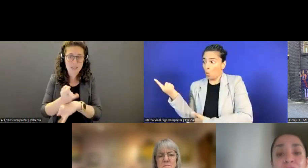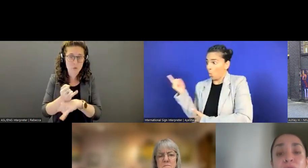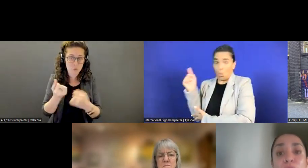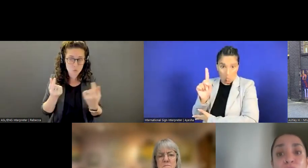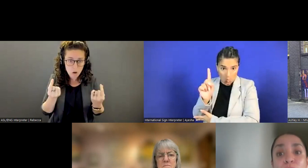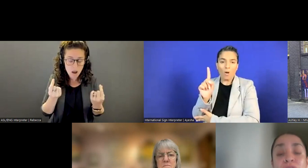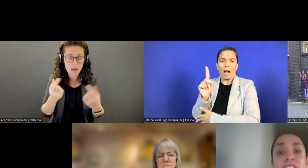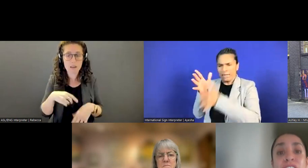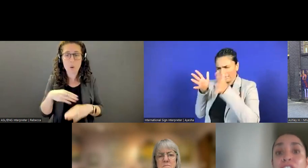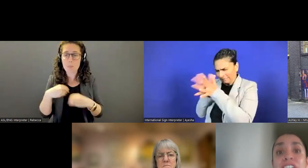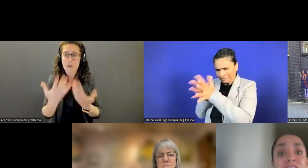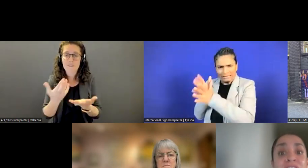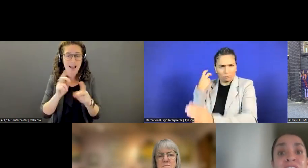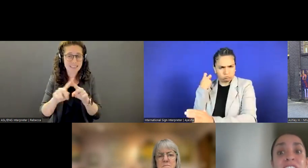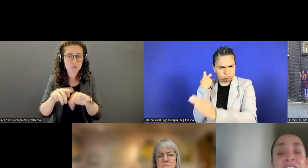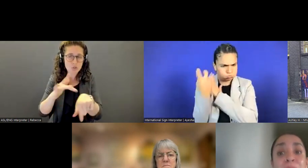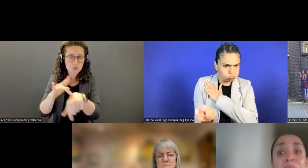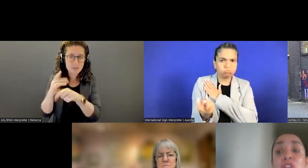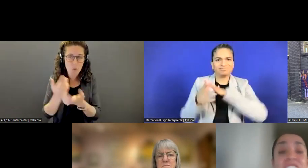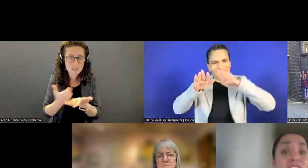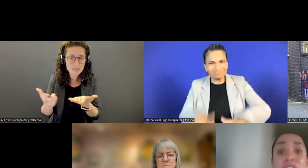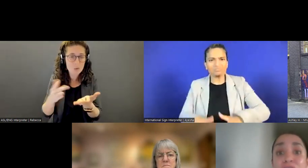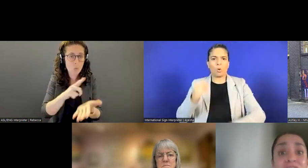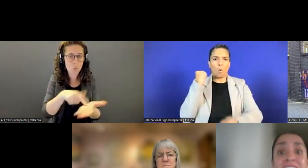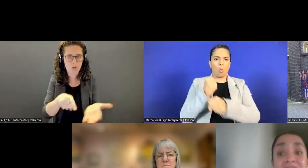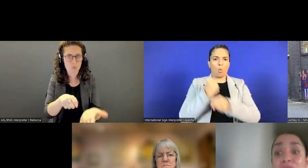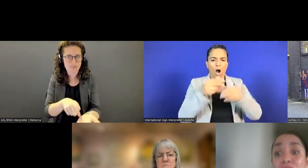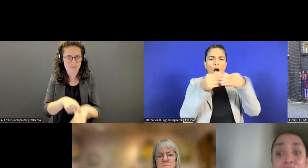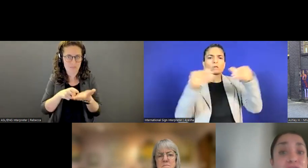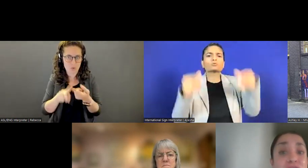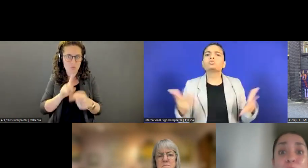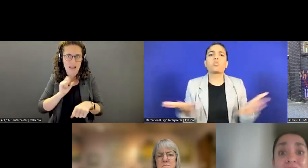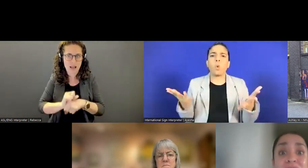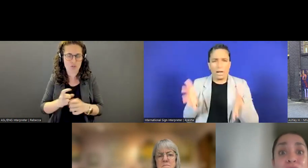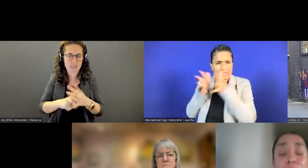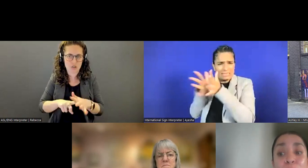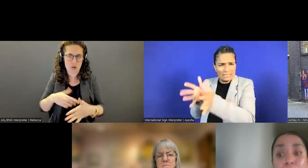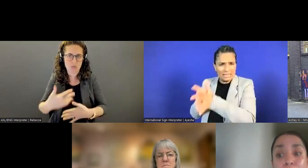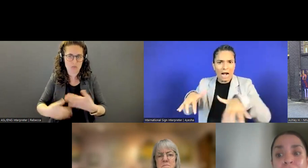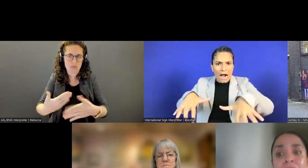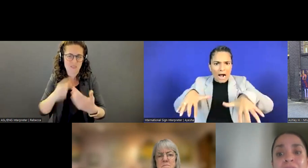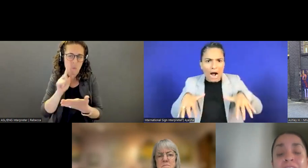you the resources you're going to need to get started. At least for the first few weeks of your employment.